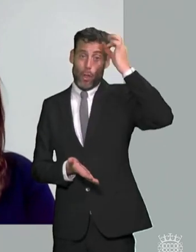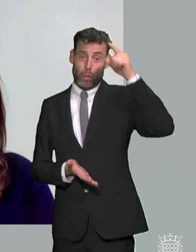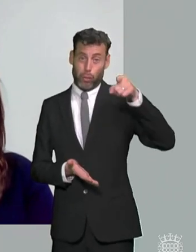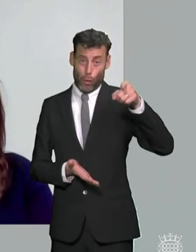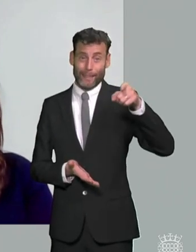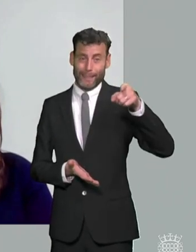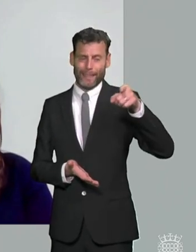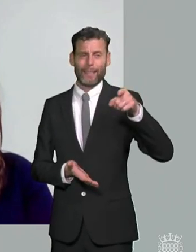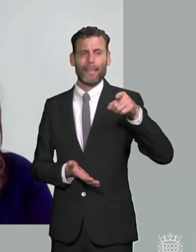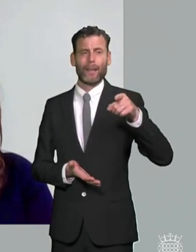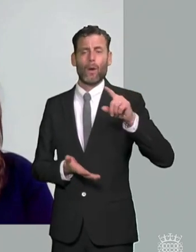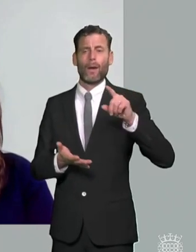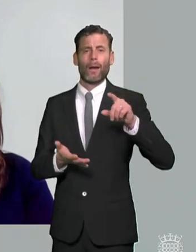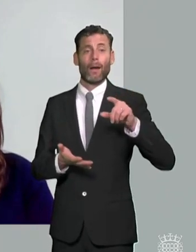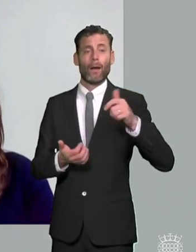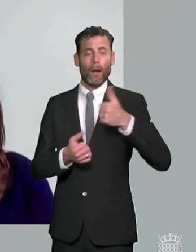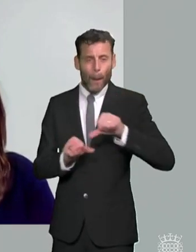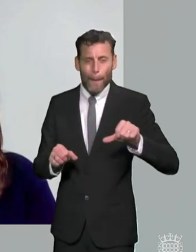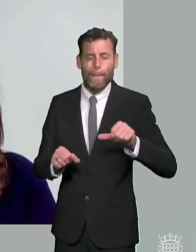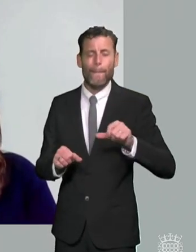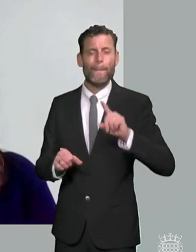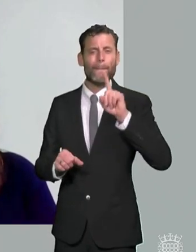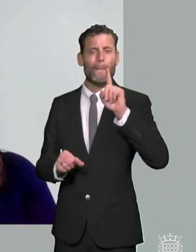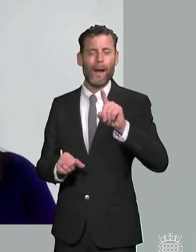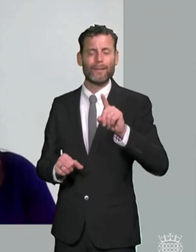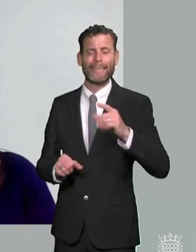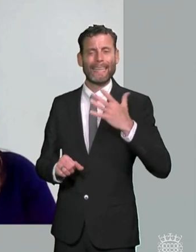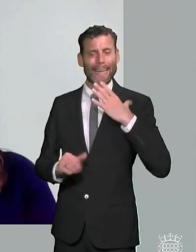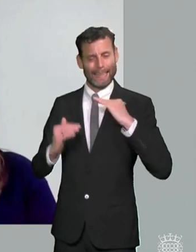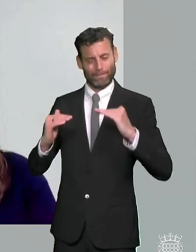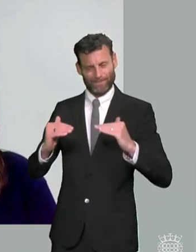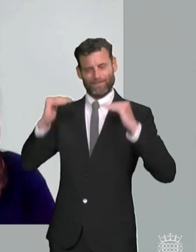be whatever will change local authority behavior punitive as it needs to be i'd like to see an